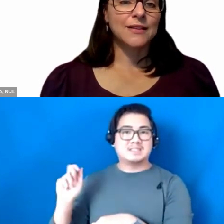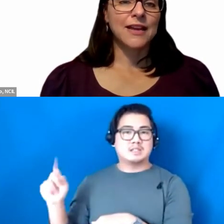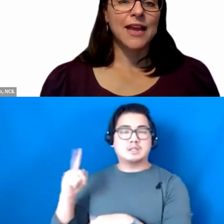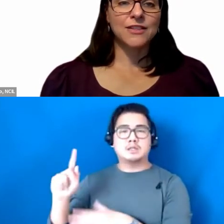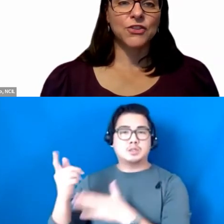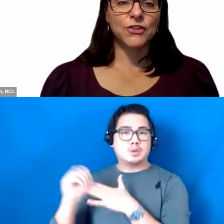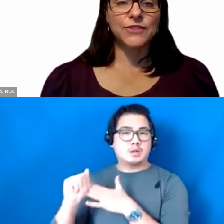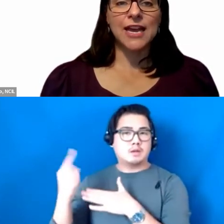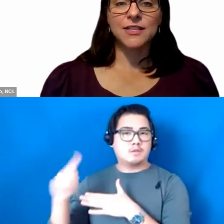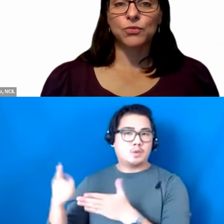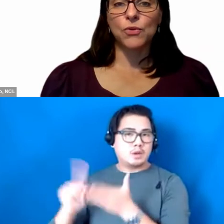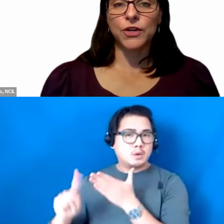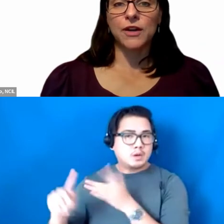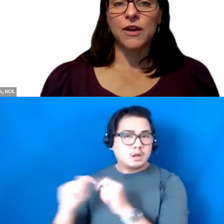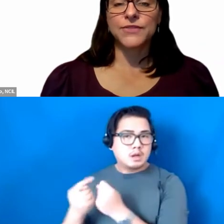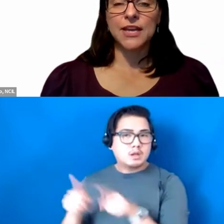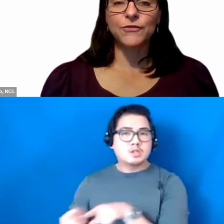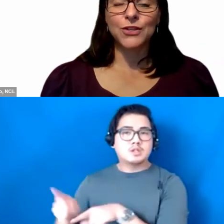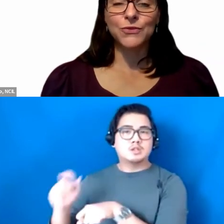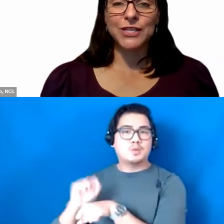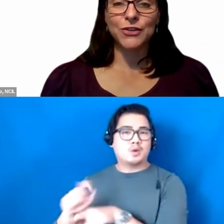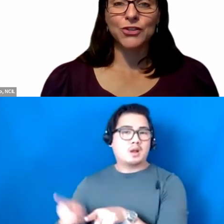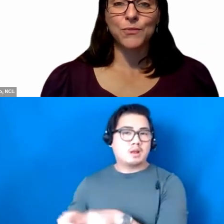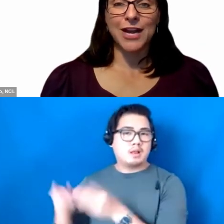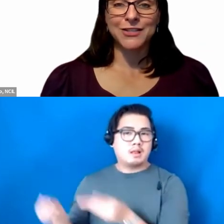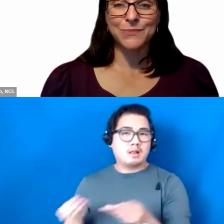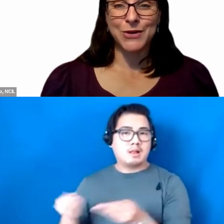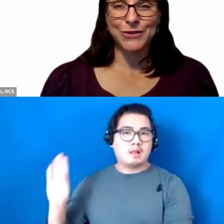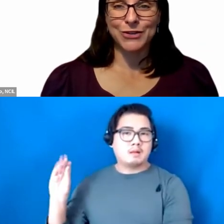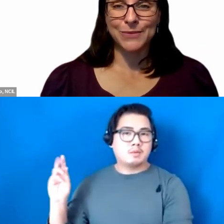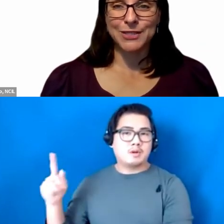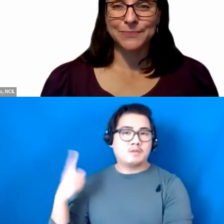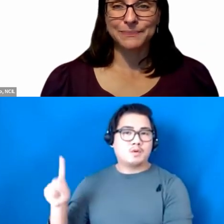and served as a broker for several research to practice partnerships.